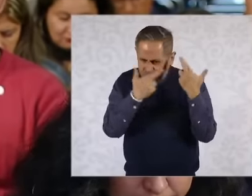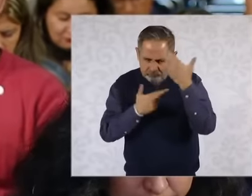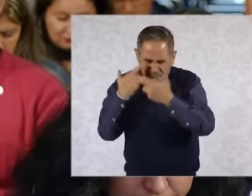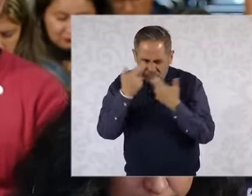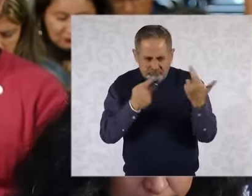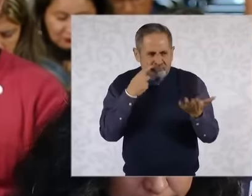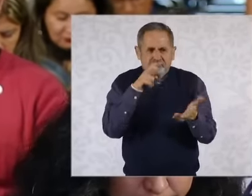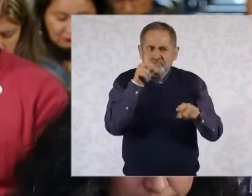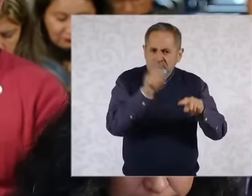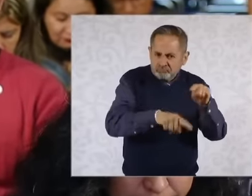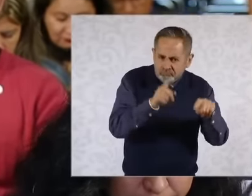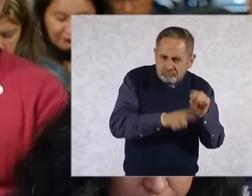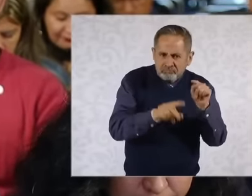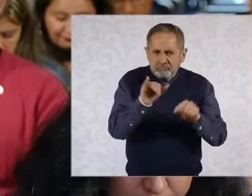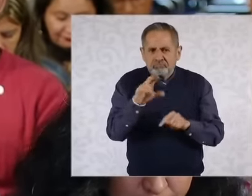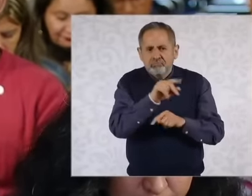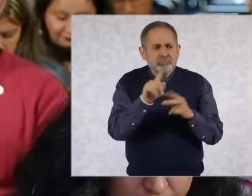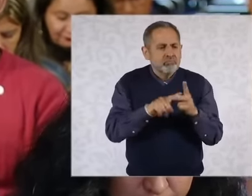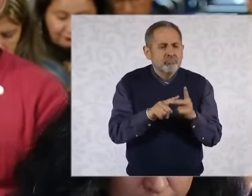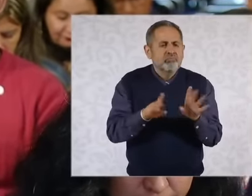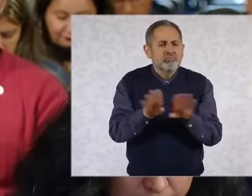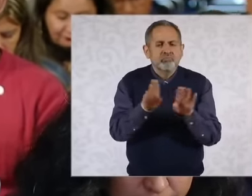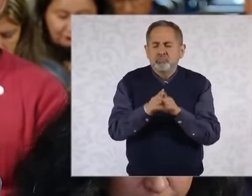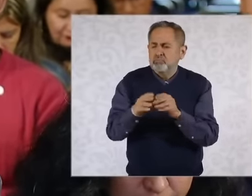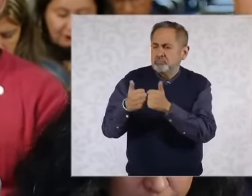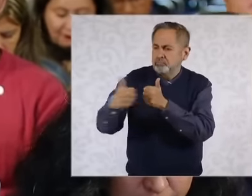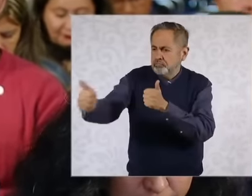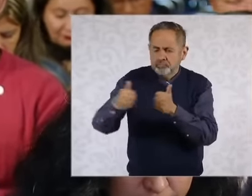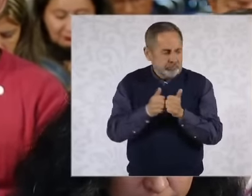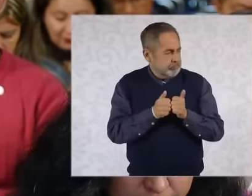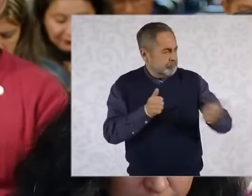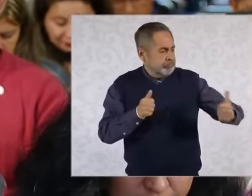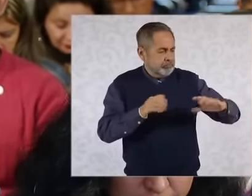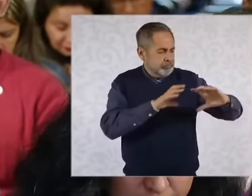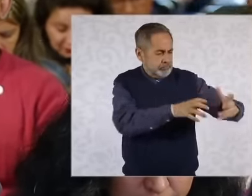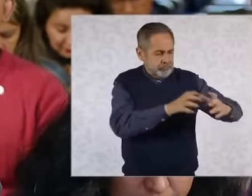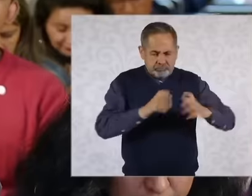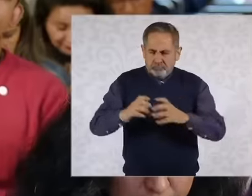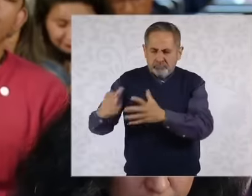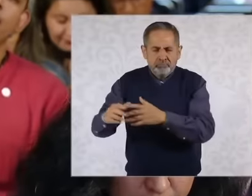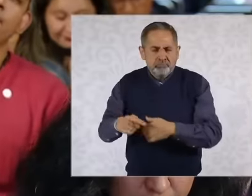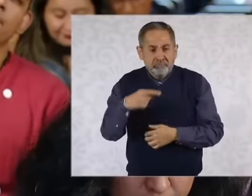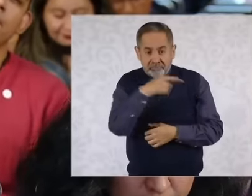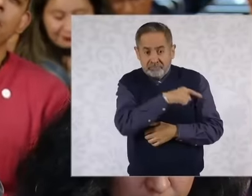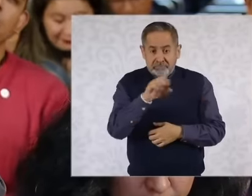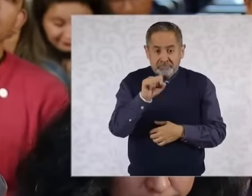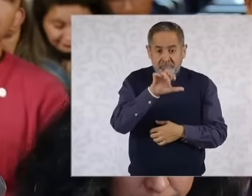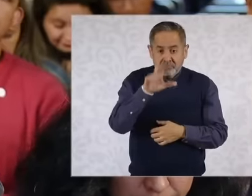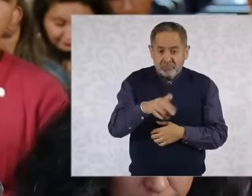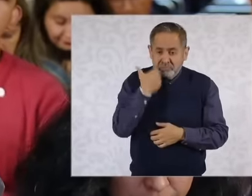this then eh it would be a crisis what the judiciary would seek to